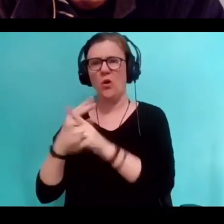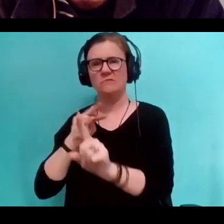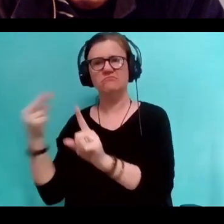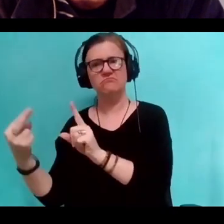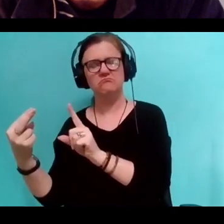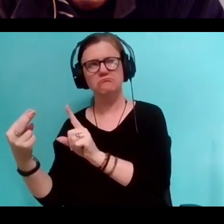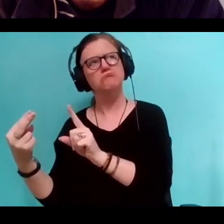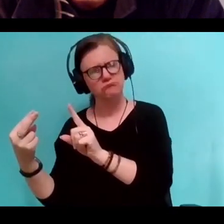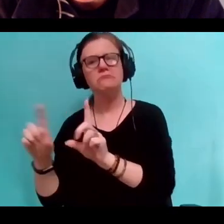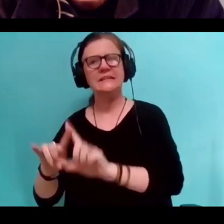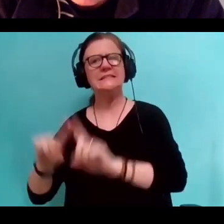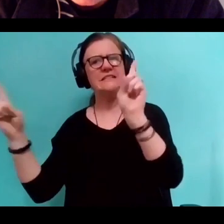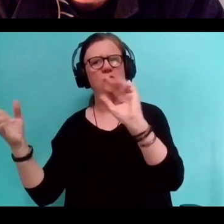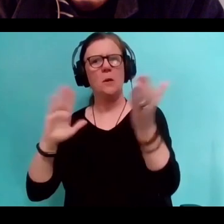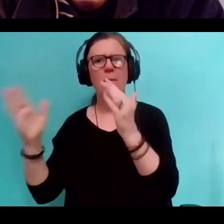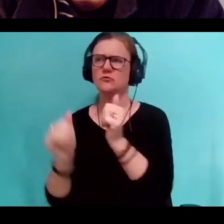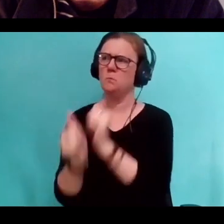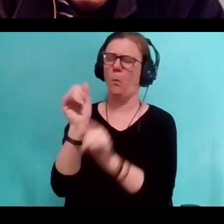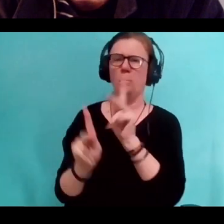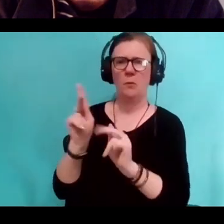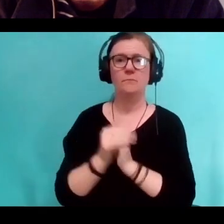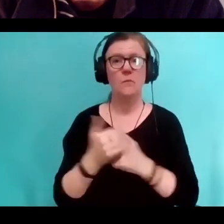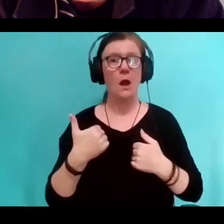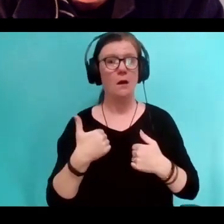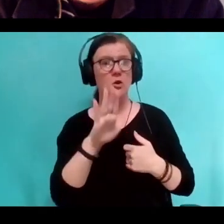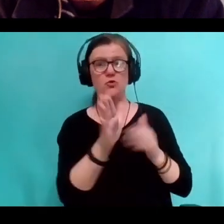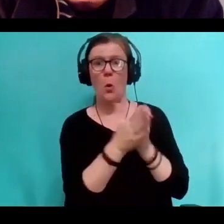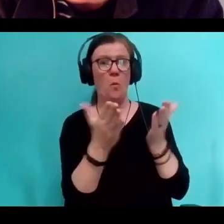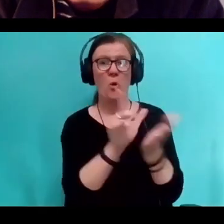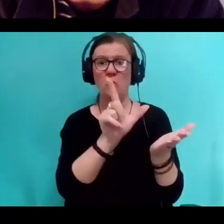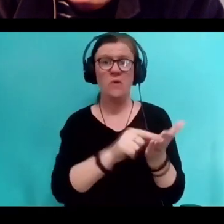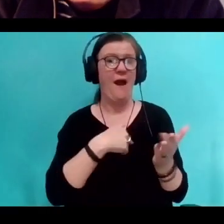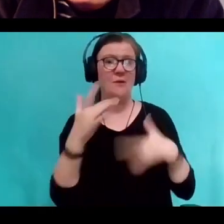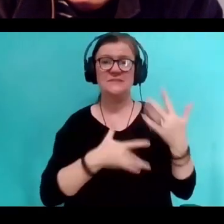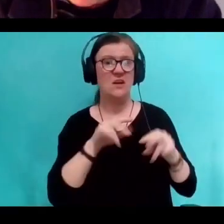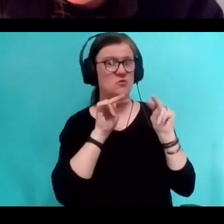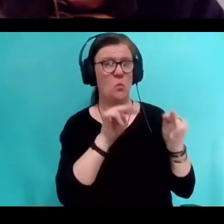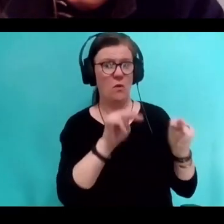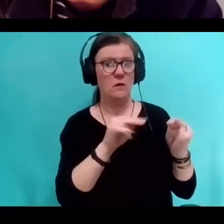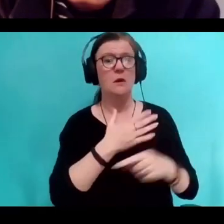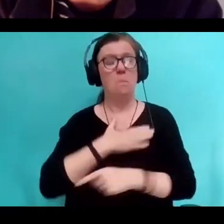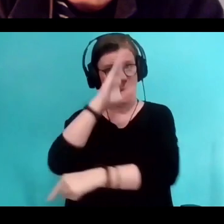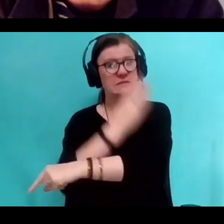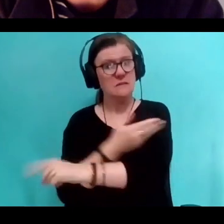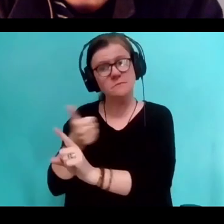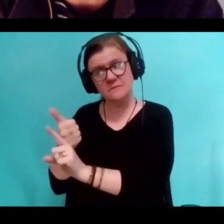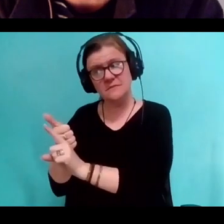So I was looking forward to reading it because my son also obviously has an atypical